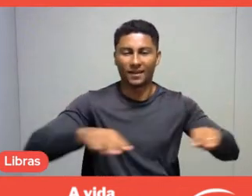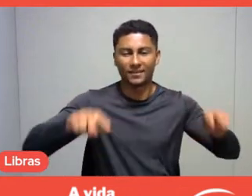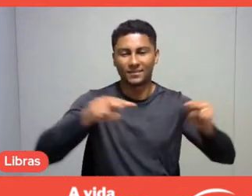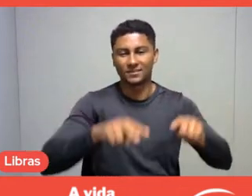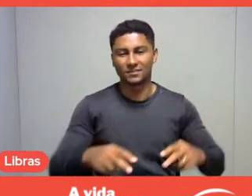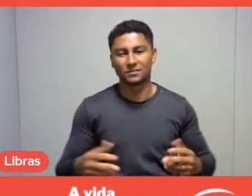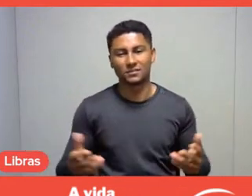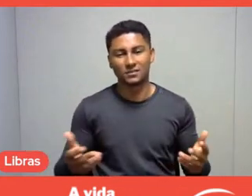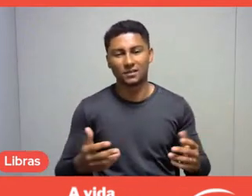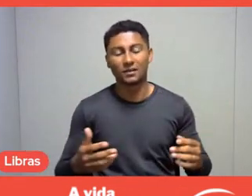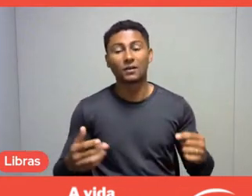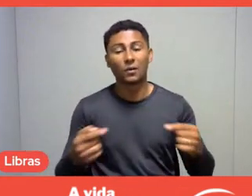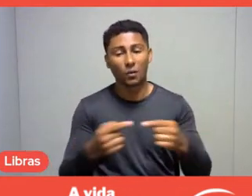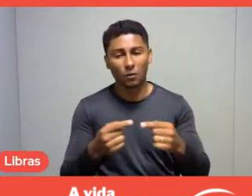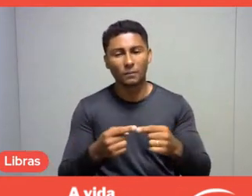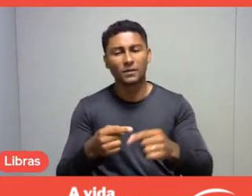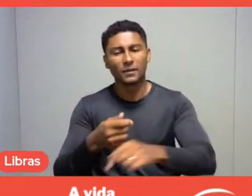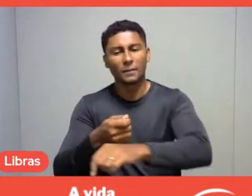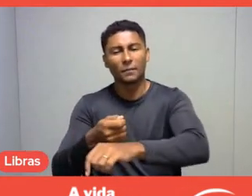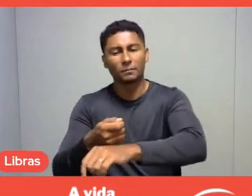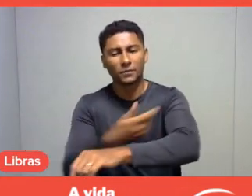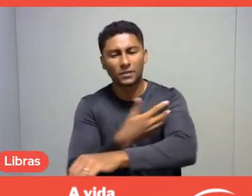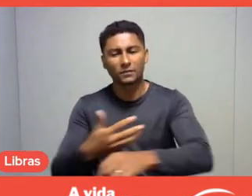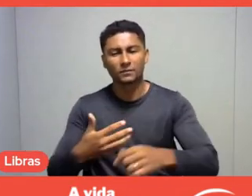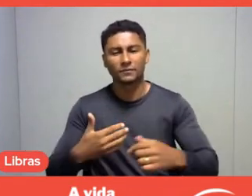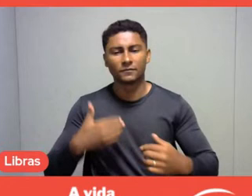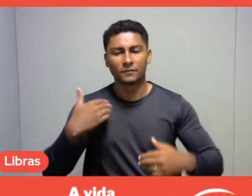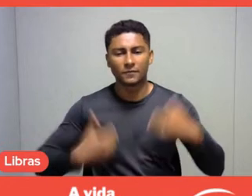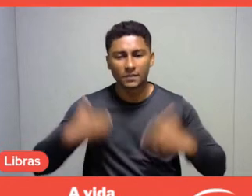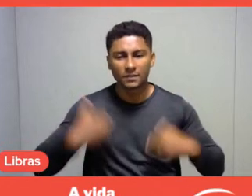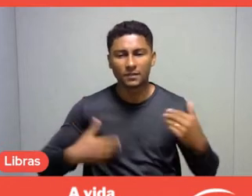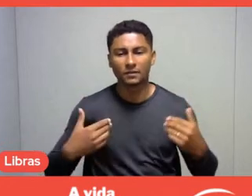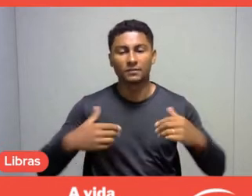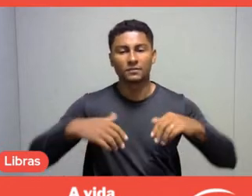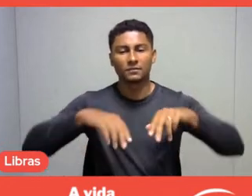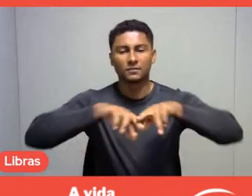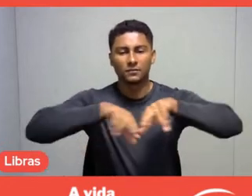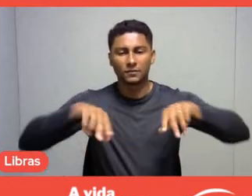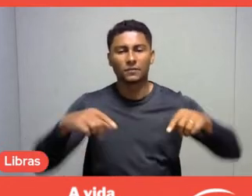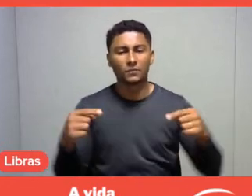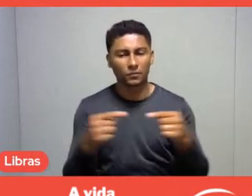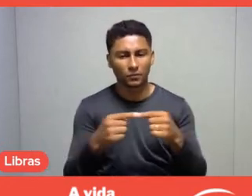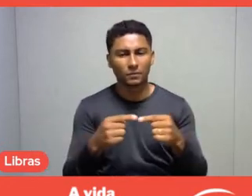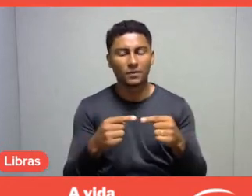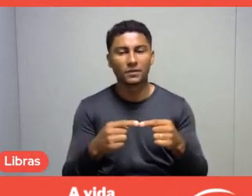emotional, physical way and in so many other ways, those who expect leisure